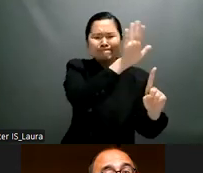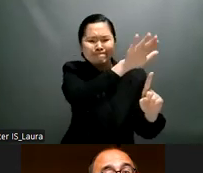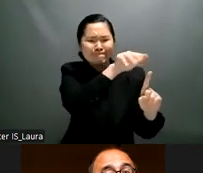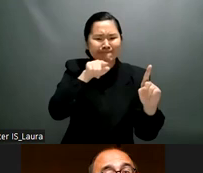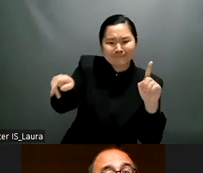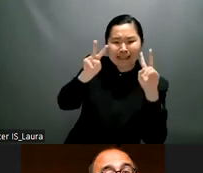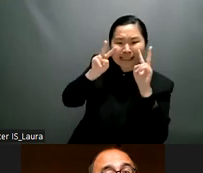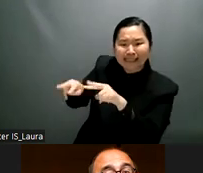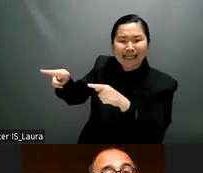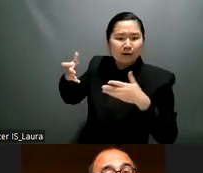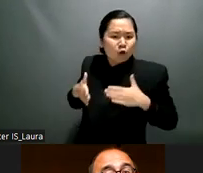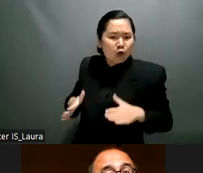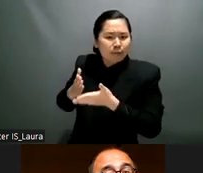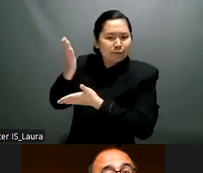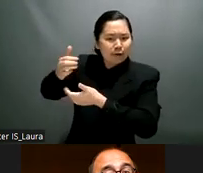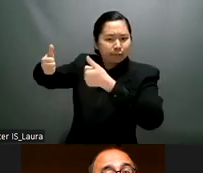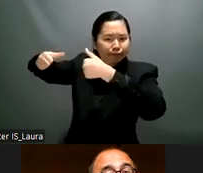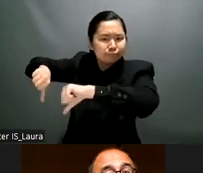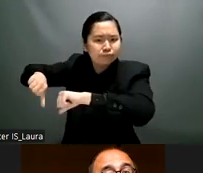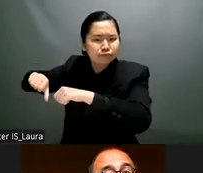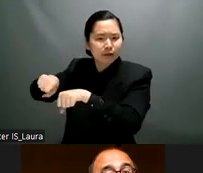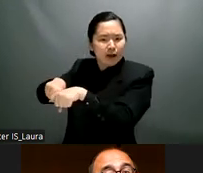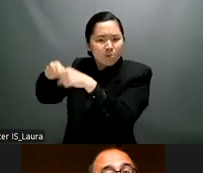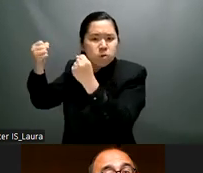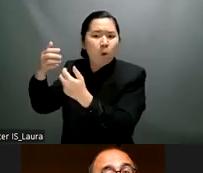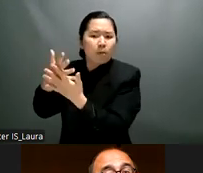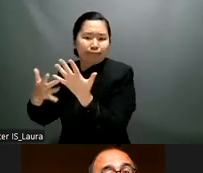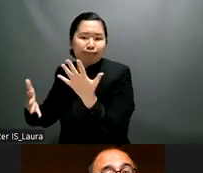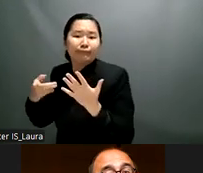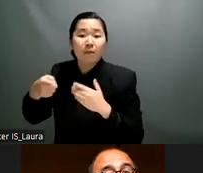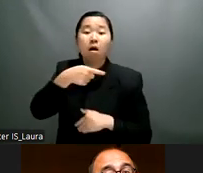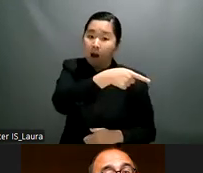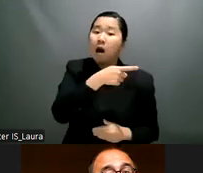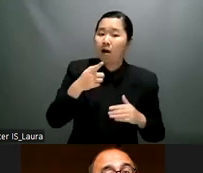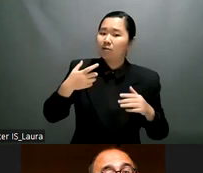and human rights the people within human rights institutions understand what we are talking about